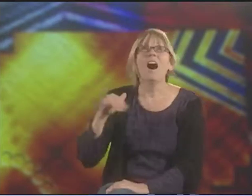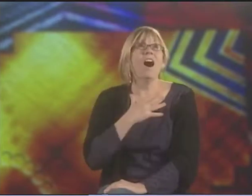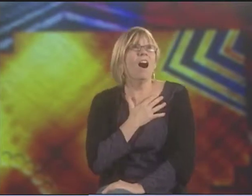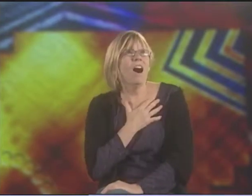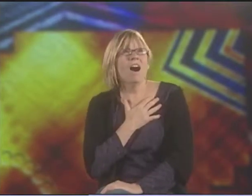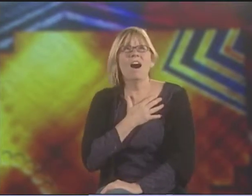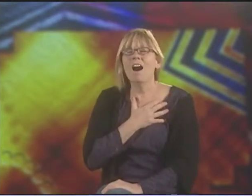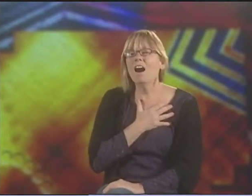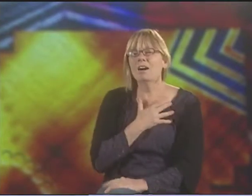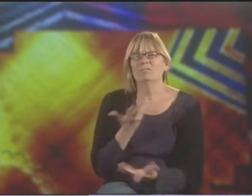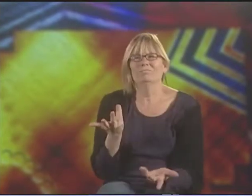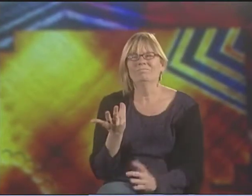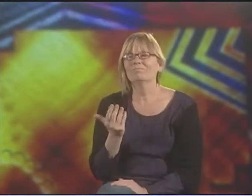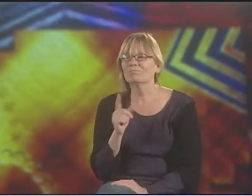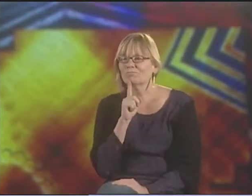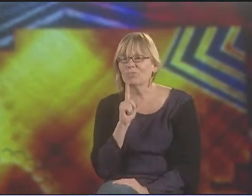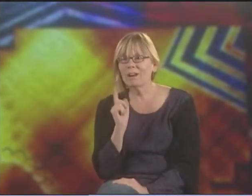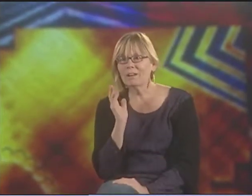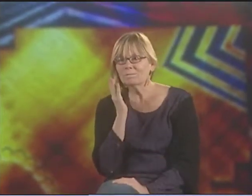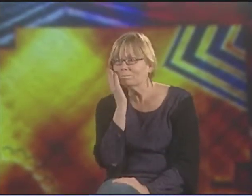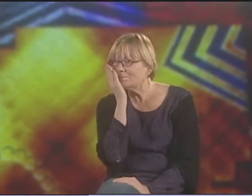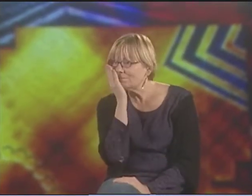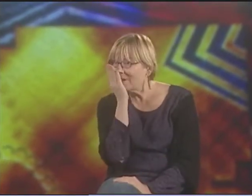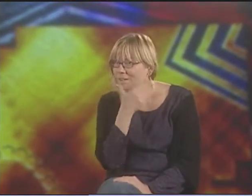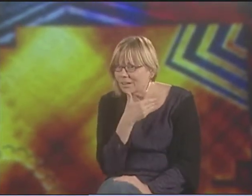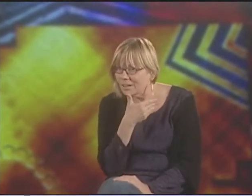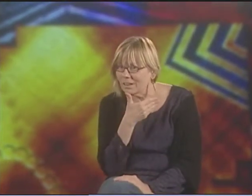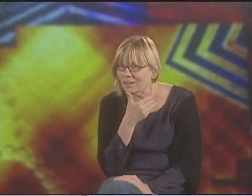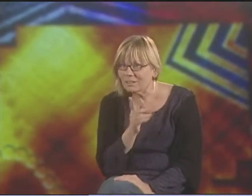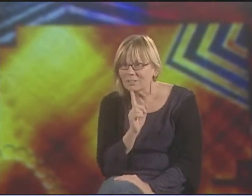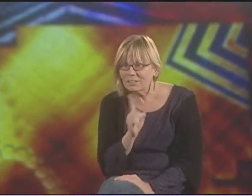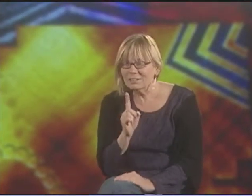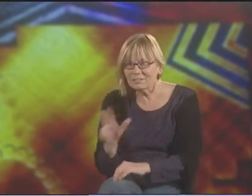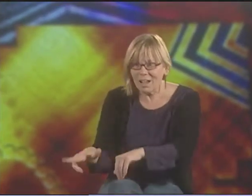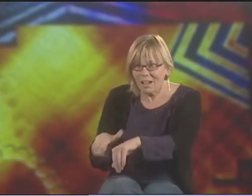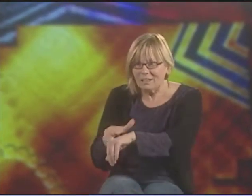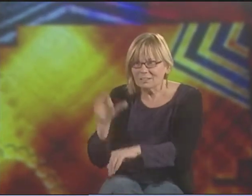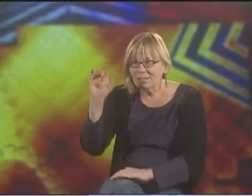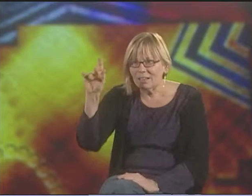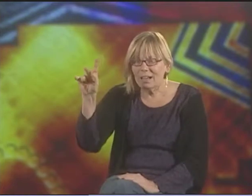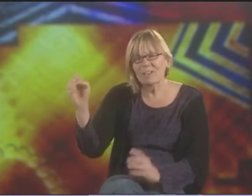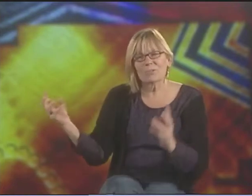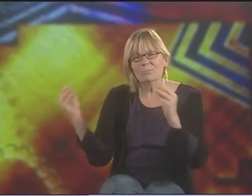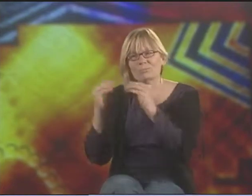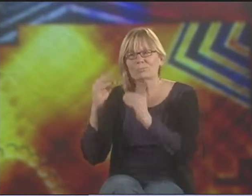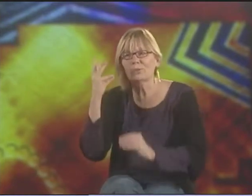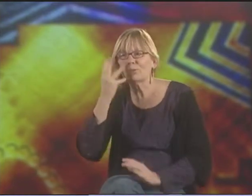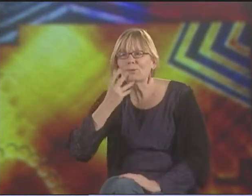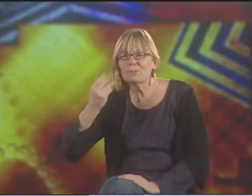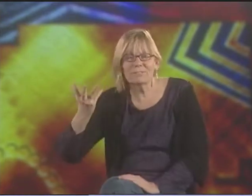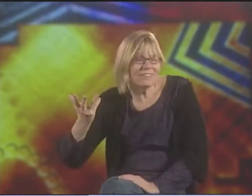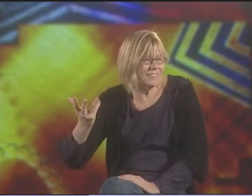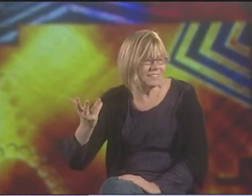THE AUDIENCE IS BLOWN AWAY. IT'S BEAUTIFUL. BUT WHAT THEY'RE DOING IS LOOKING AT ALL THE BELLS AND WHISTLES, AND THEY'RE IGNORING ALL THE NATURAL BEAUTY